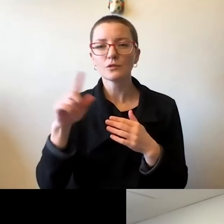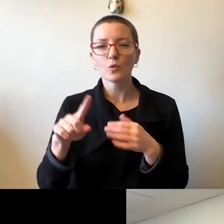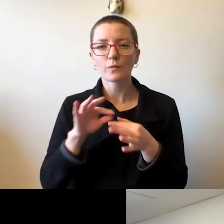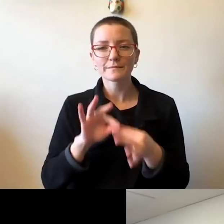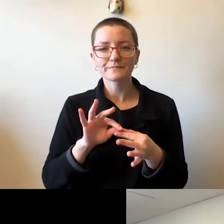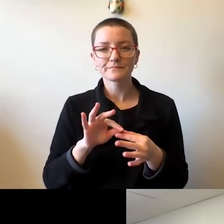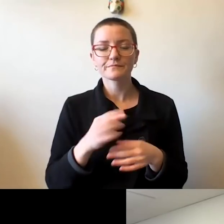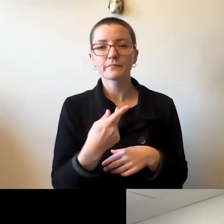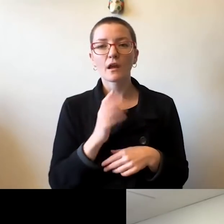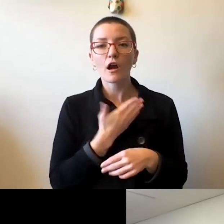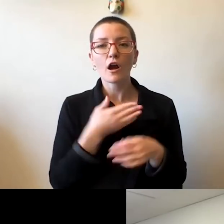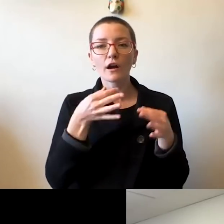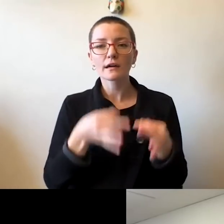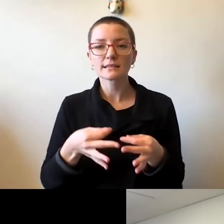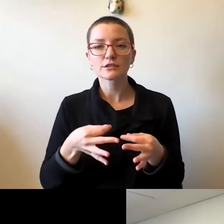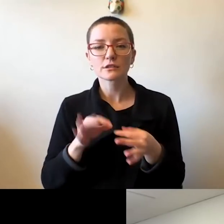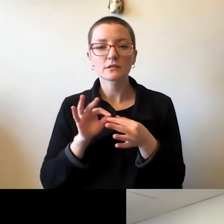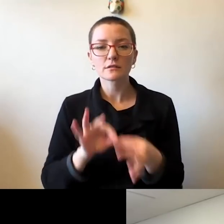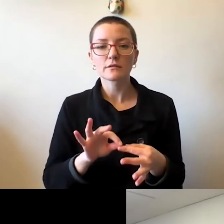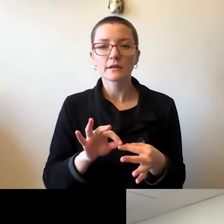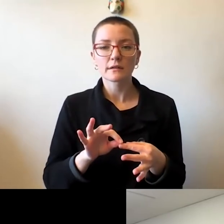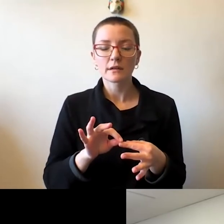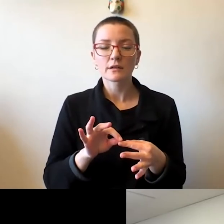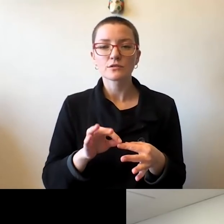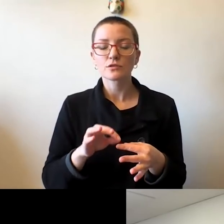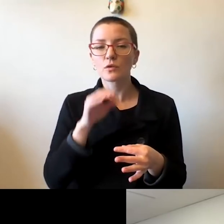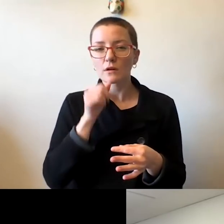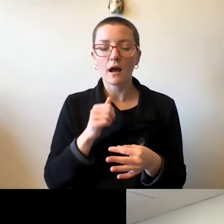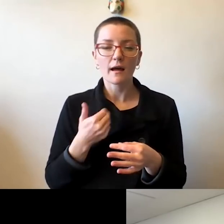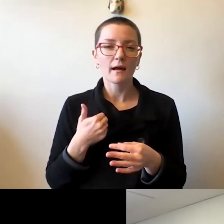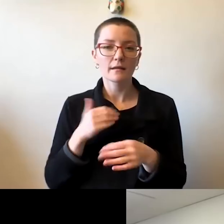about not having a spring break in the spring semester.